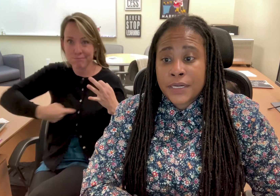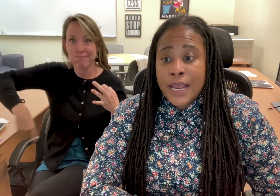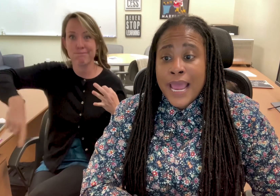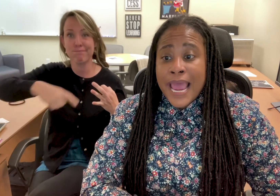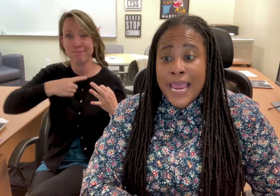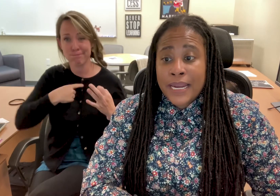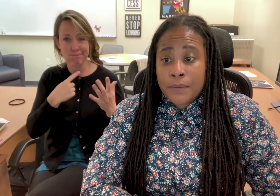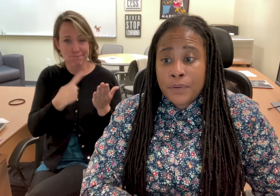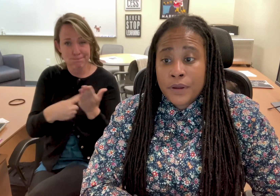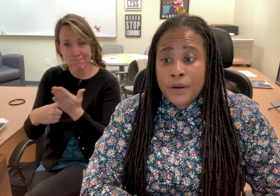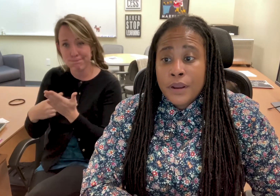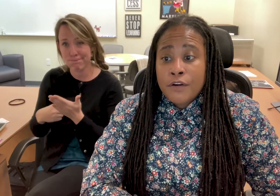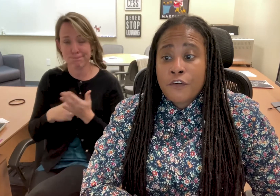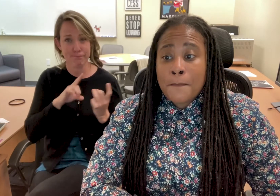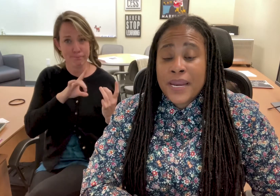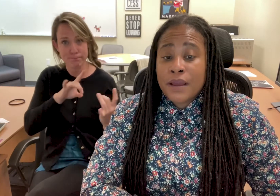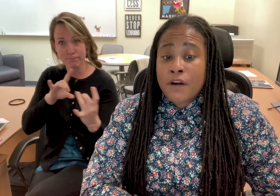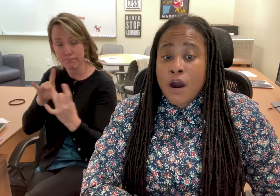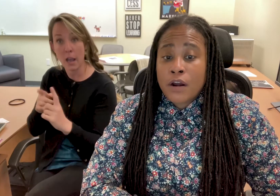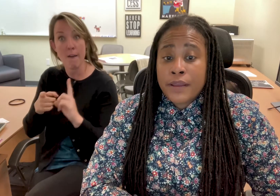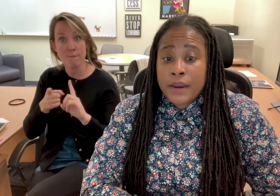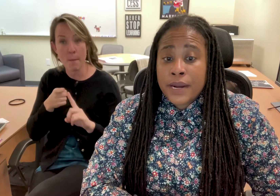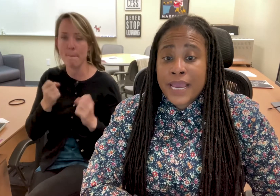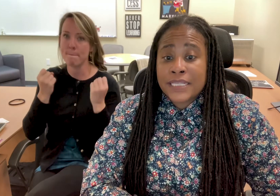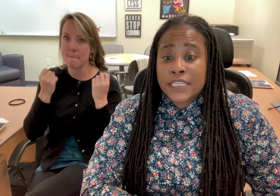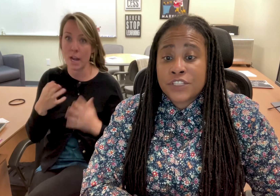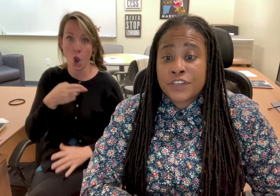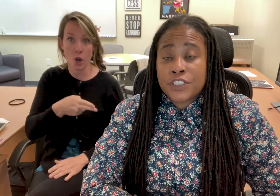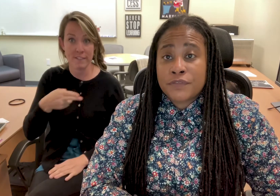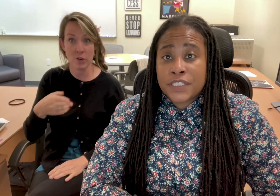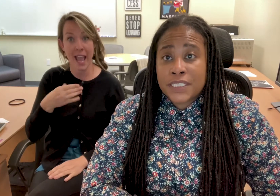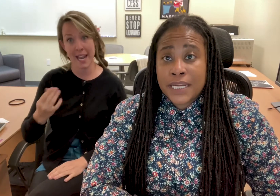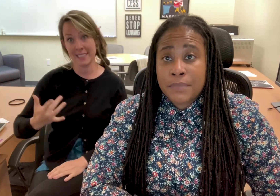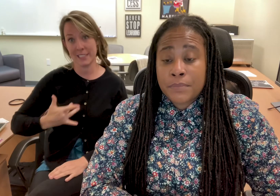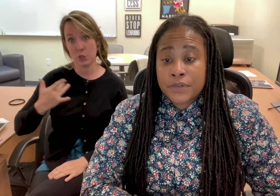and input from many of our Hard of Hearing and sensory services team members.